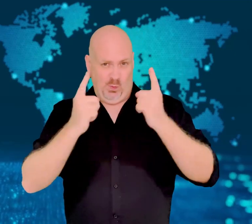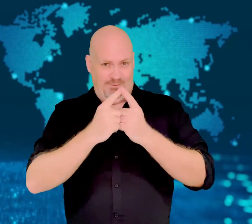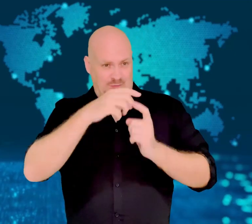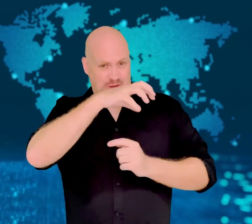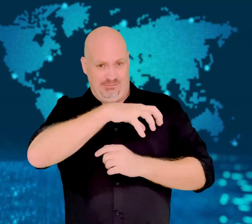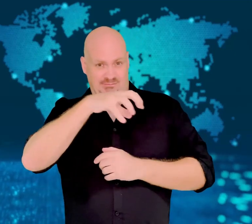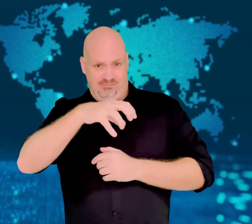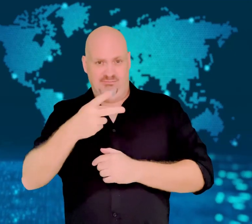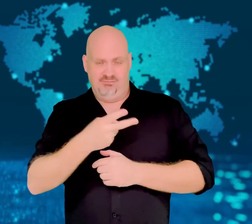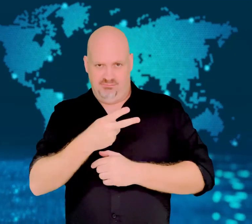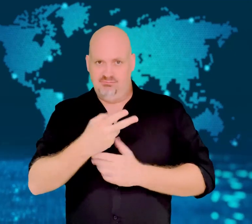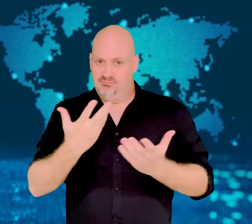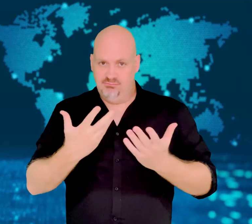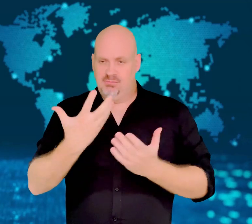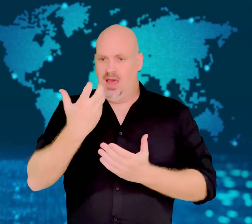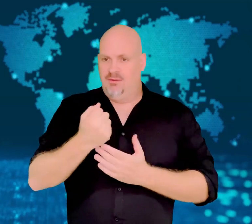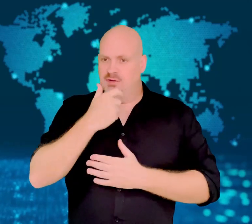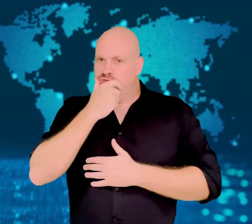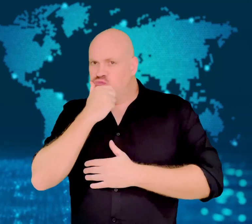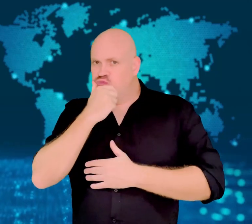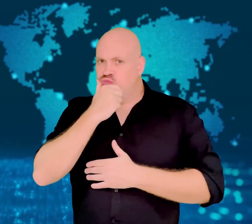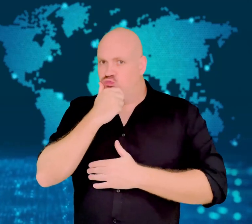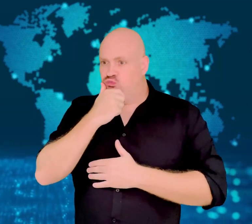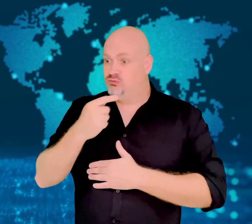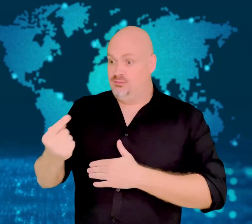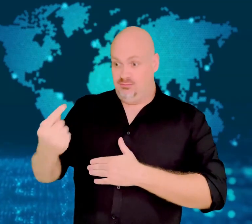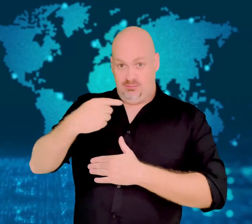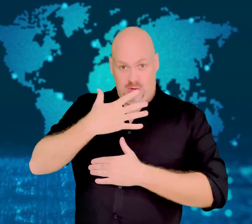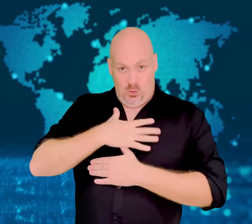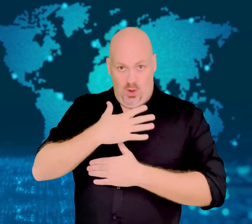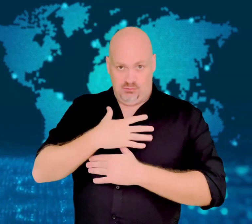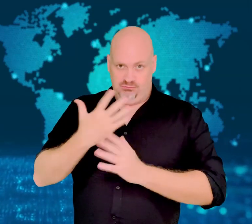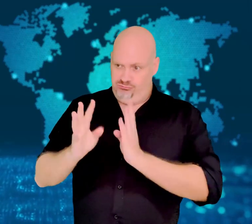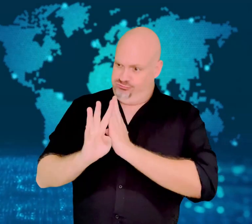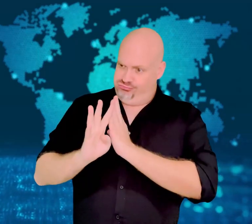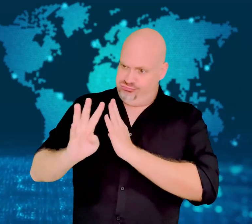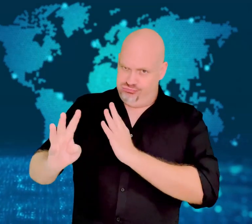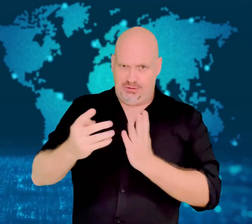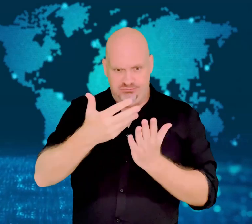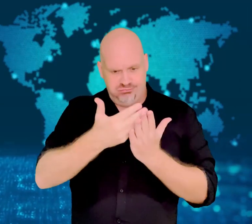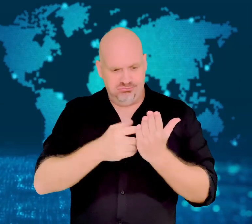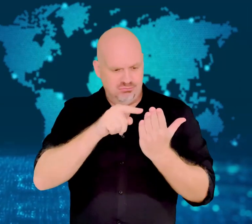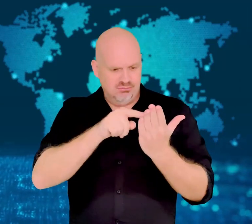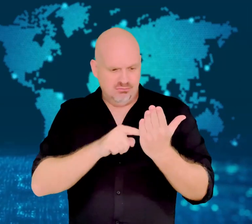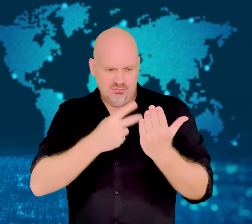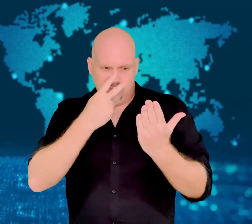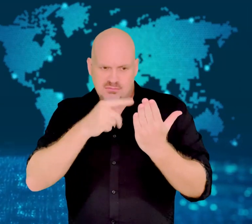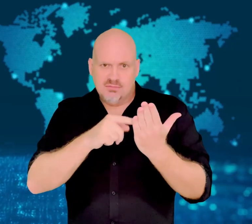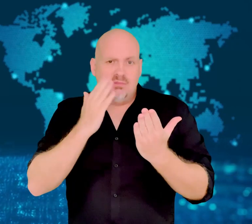they evaluate their applicants in order to increase the number of black